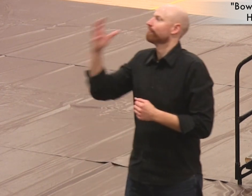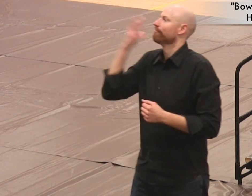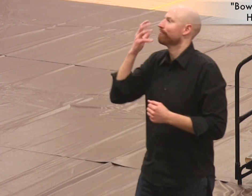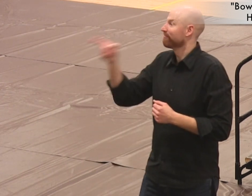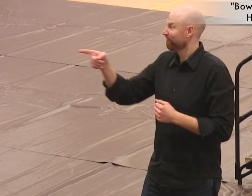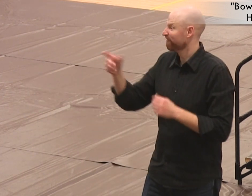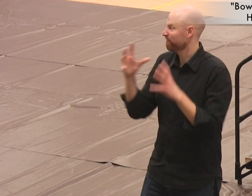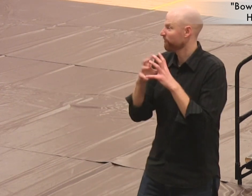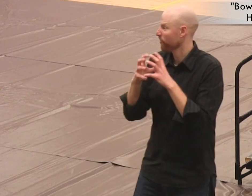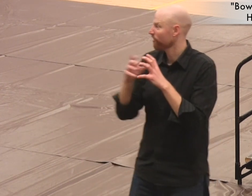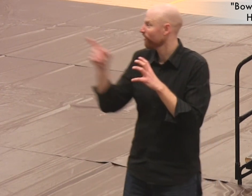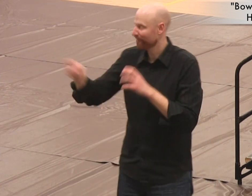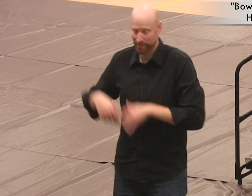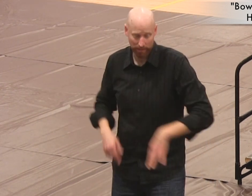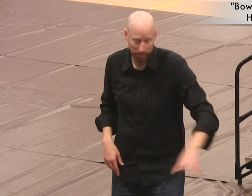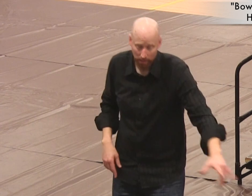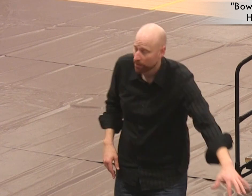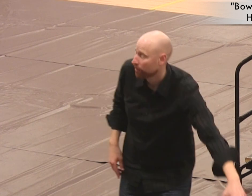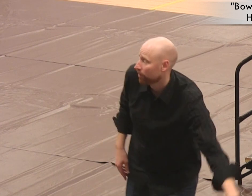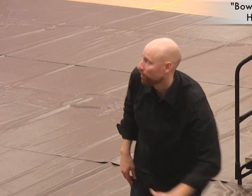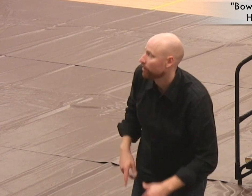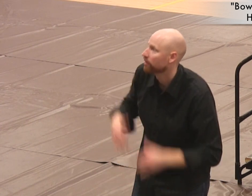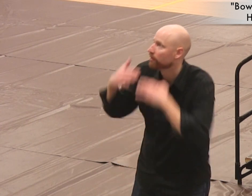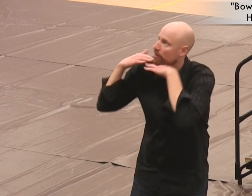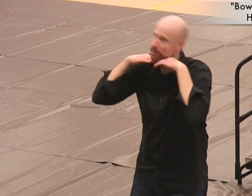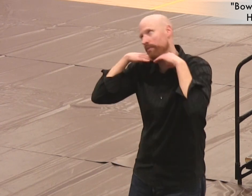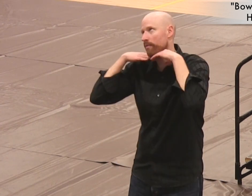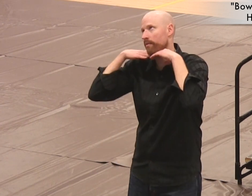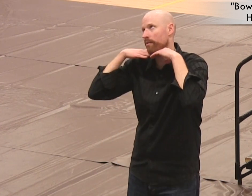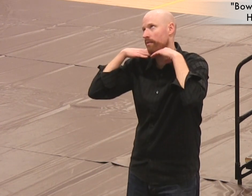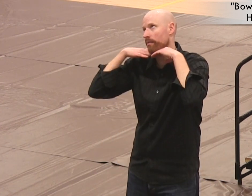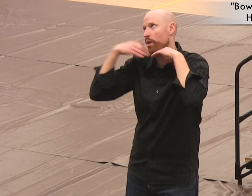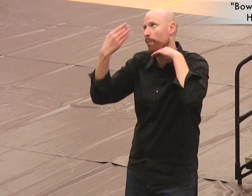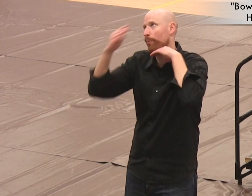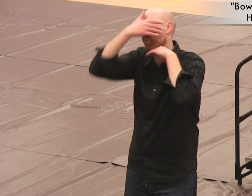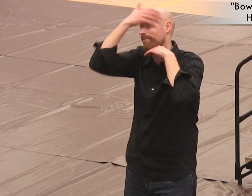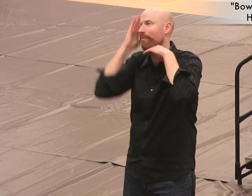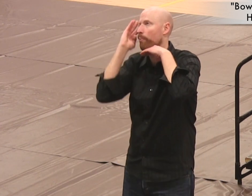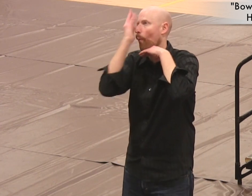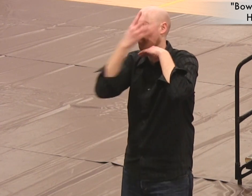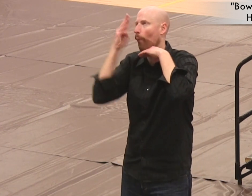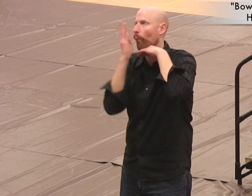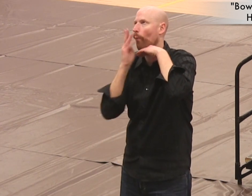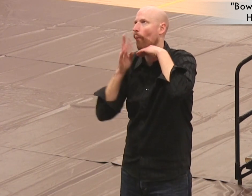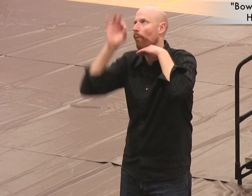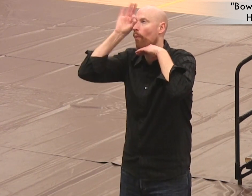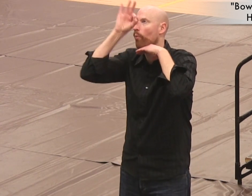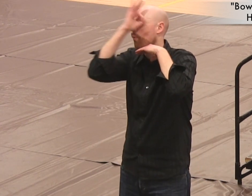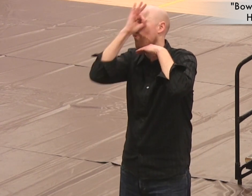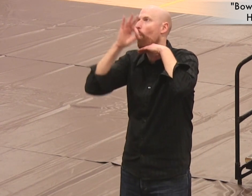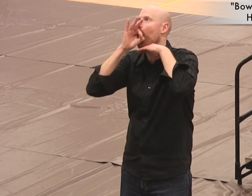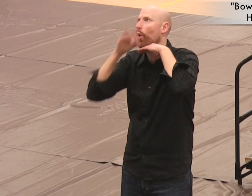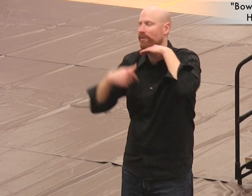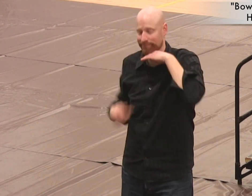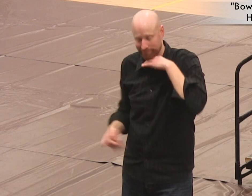The blue, marble-patterned bowing ball emerged from the ball return, presenting itself to the bowler.